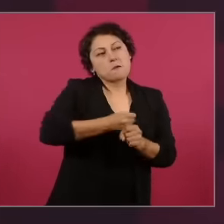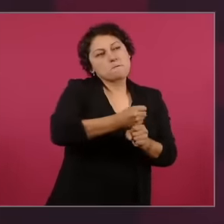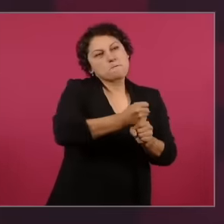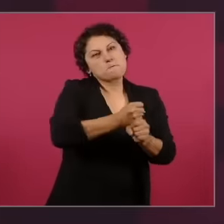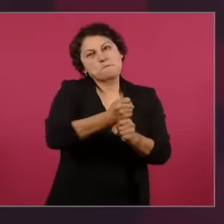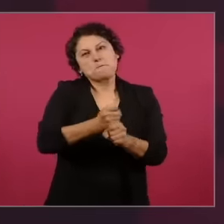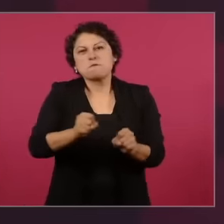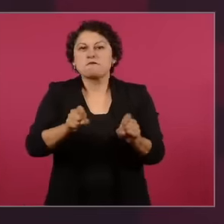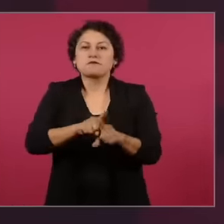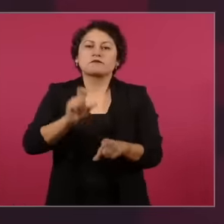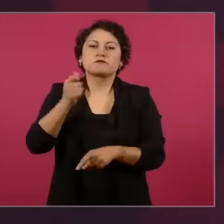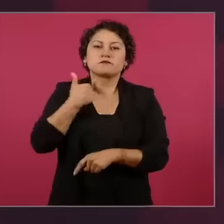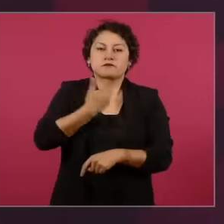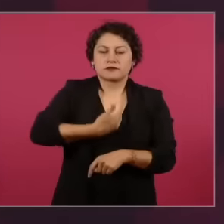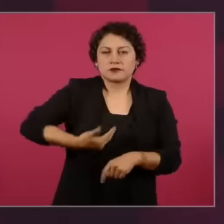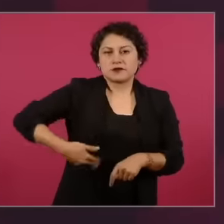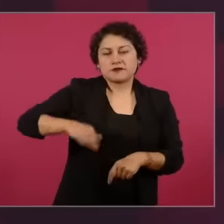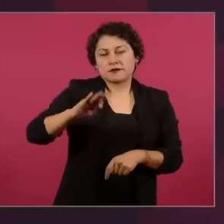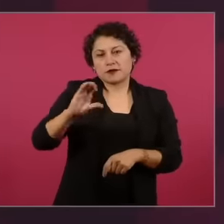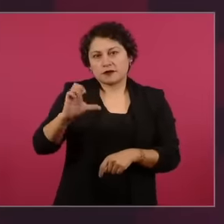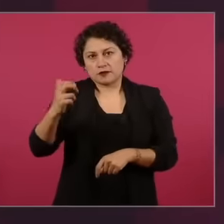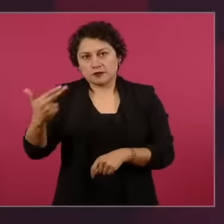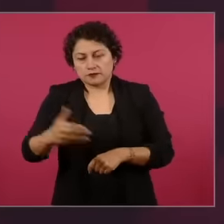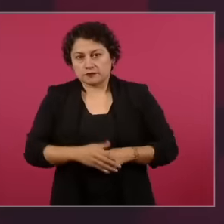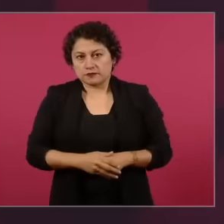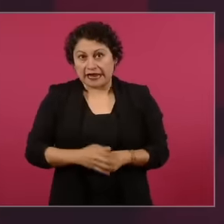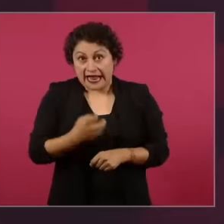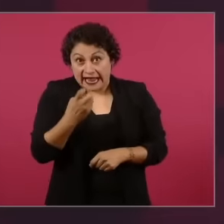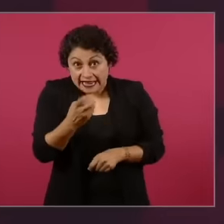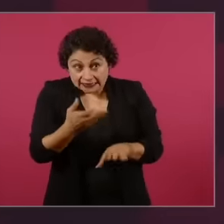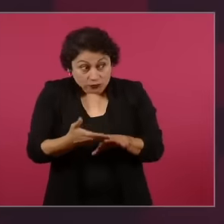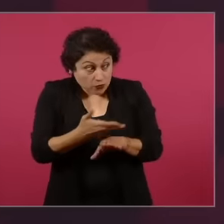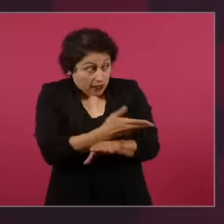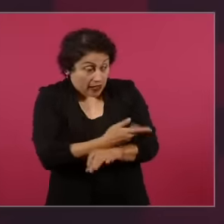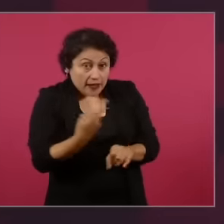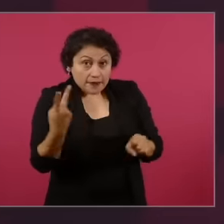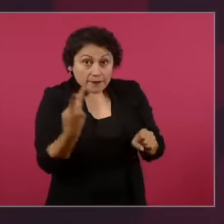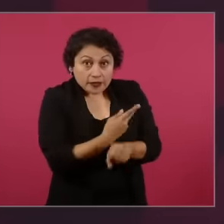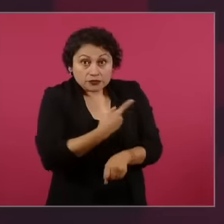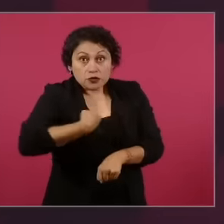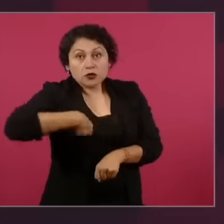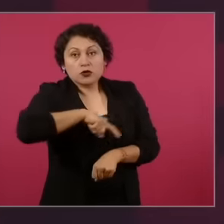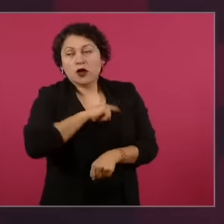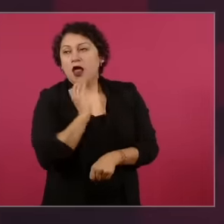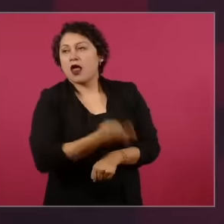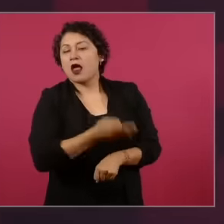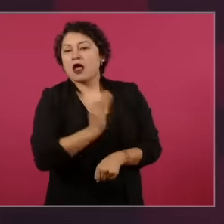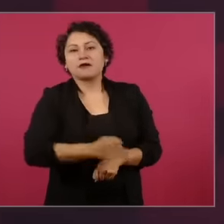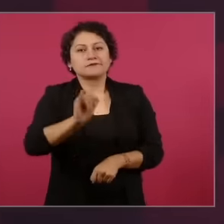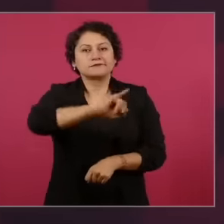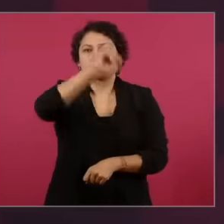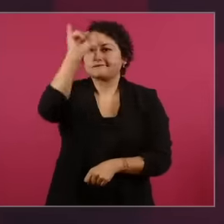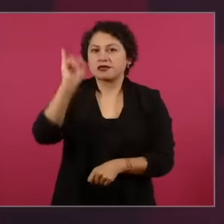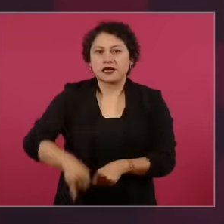that should never again be allowed. Journalism committed to the well-being of the majority